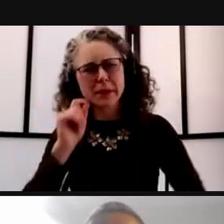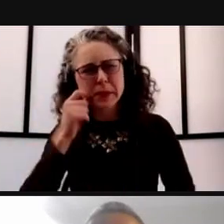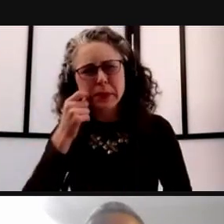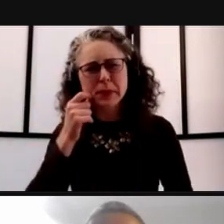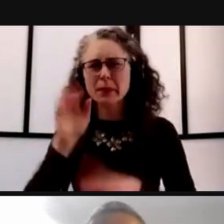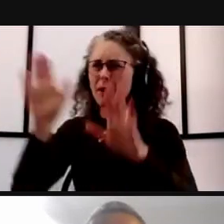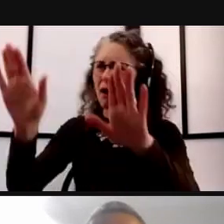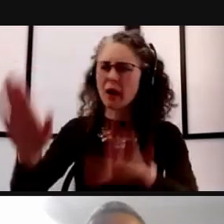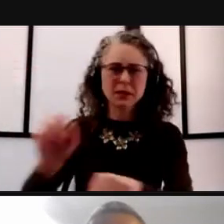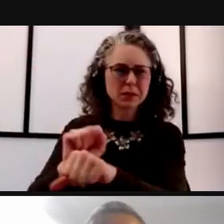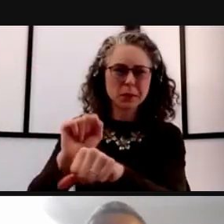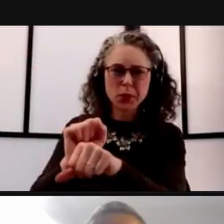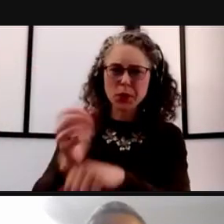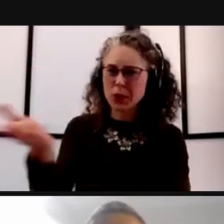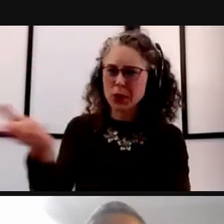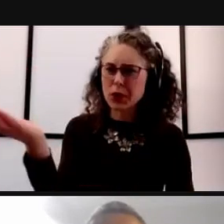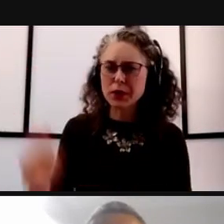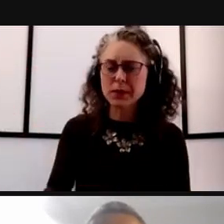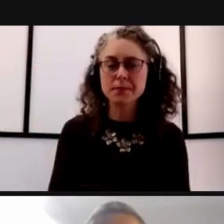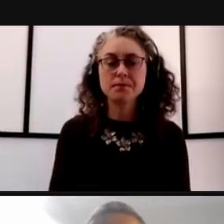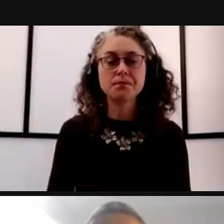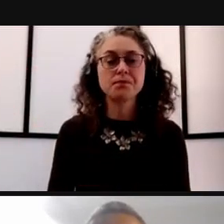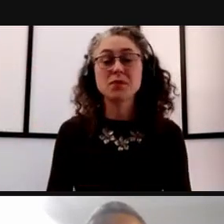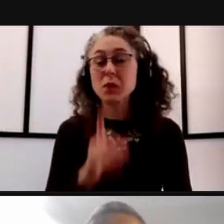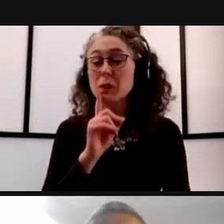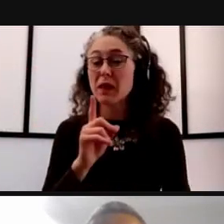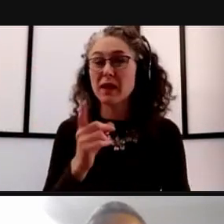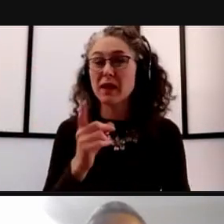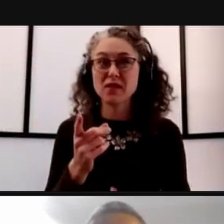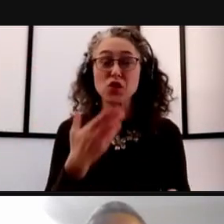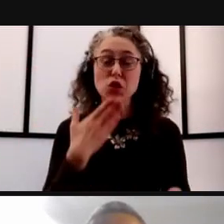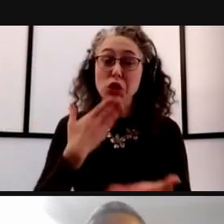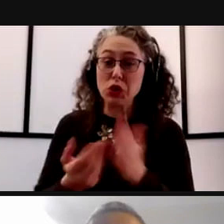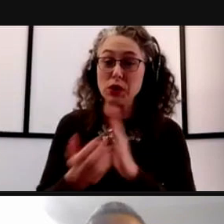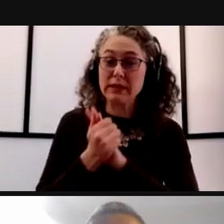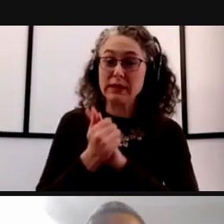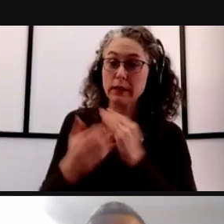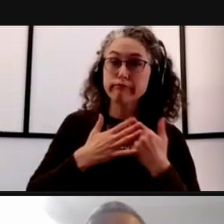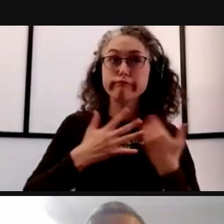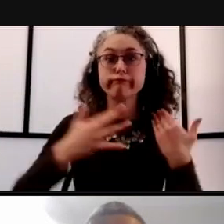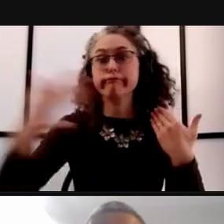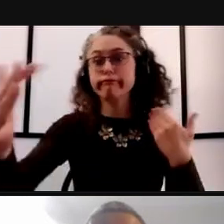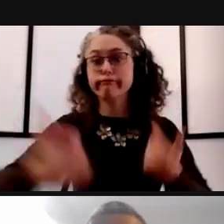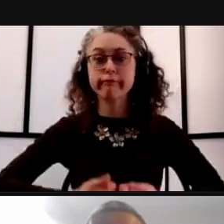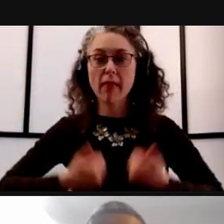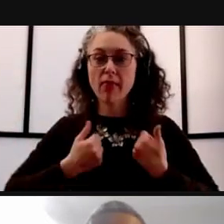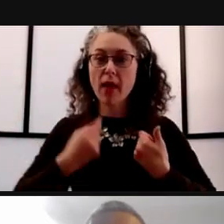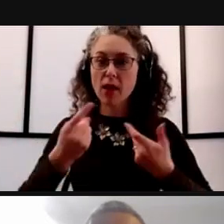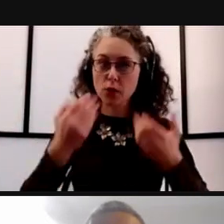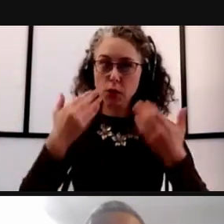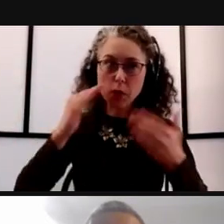And I think frankly, it's a good skill for life to know how to put a meal together and how to cook.